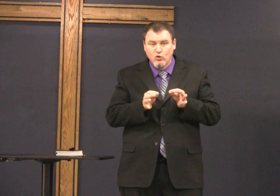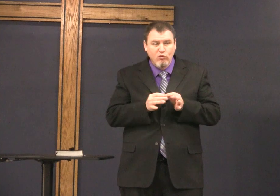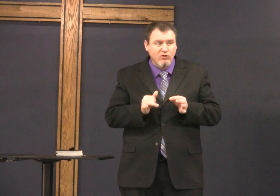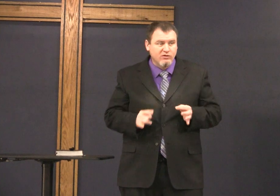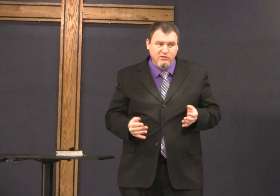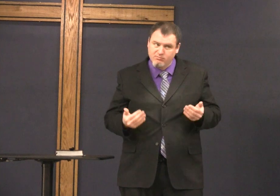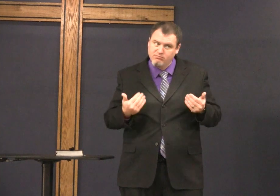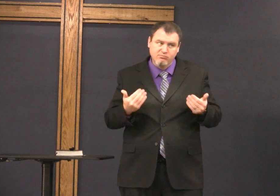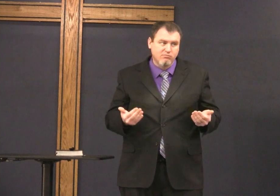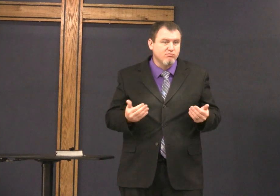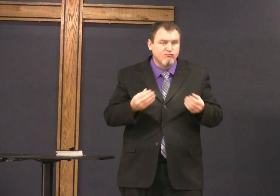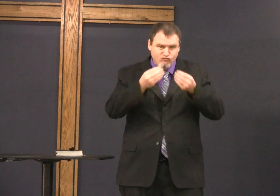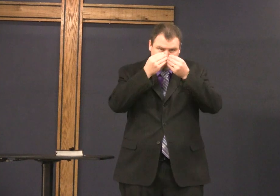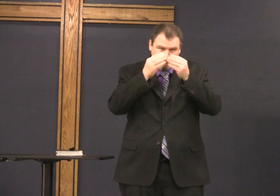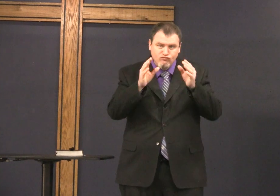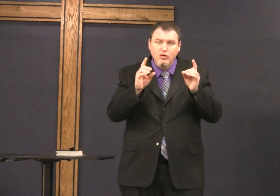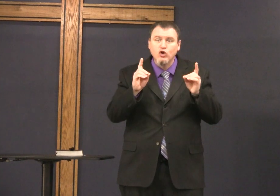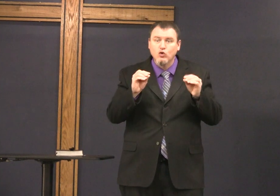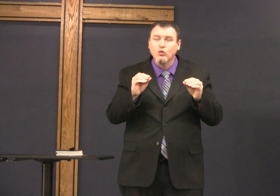that's where we talk about counting the cost was it worth it